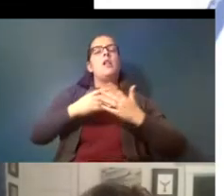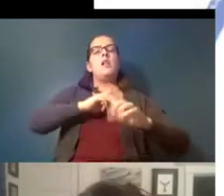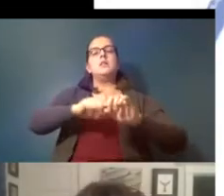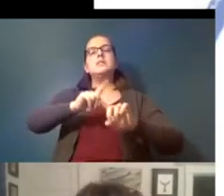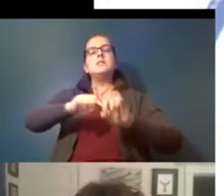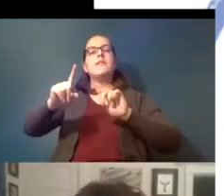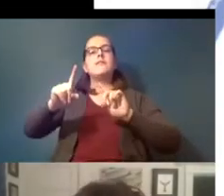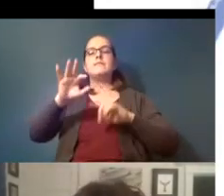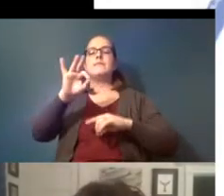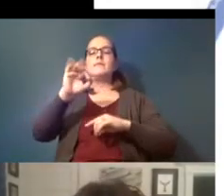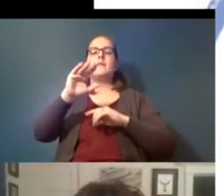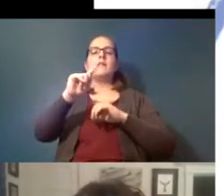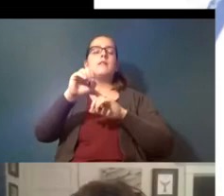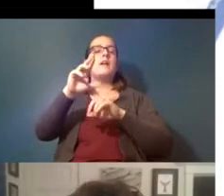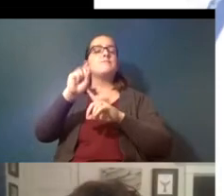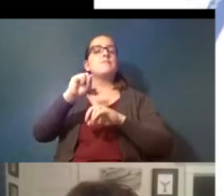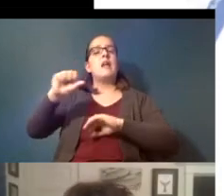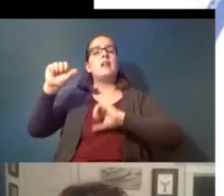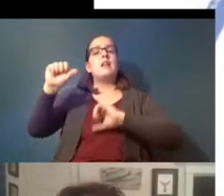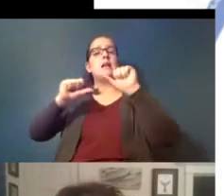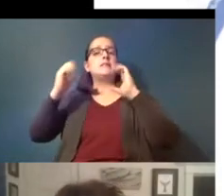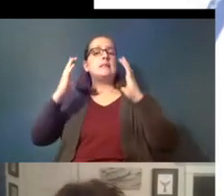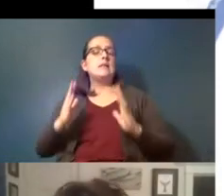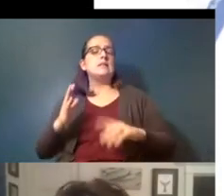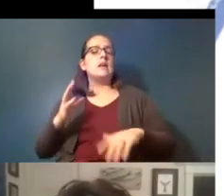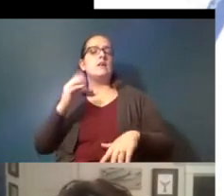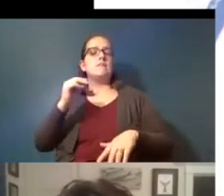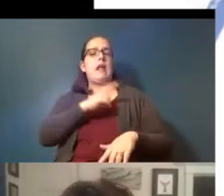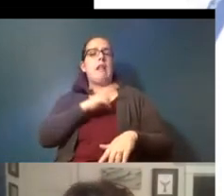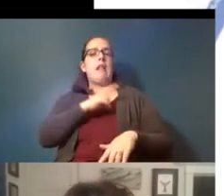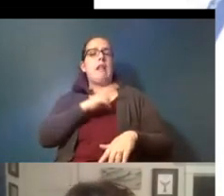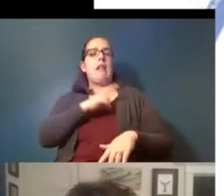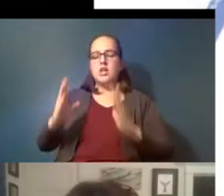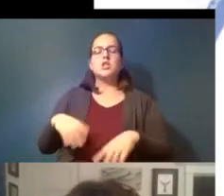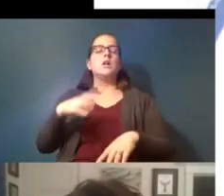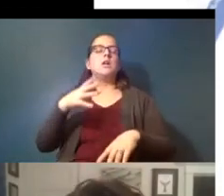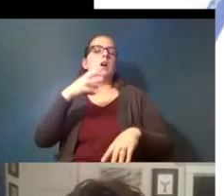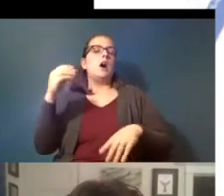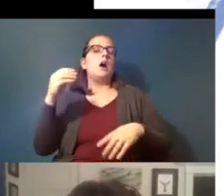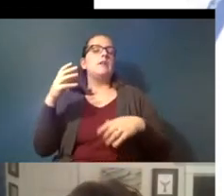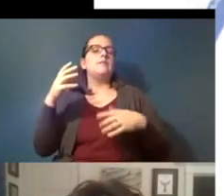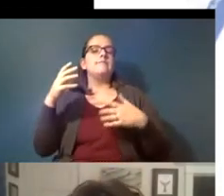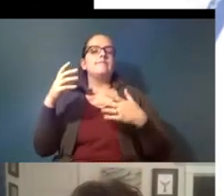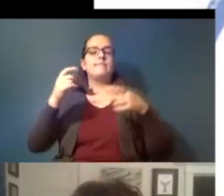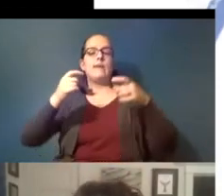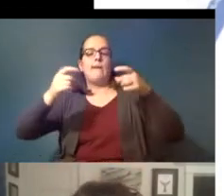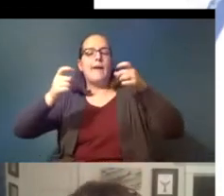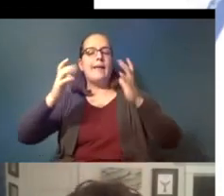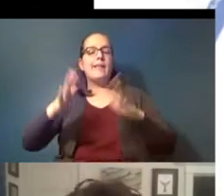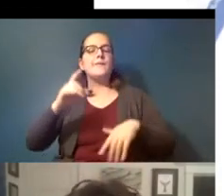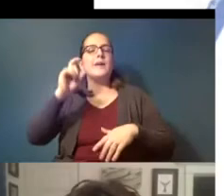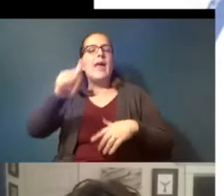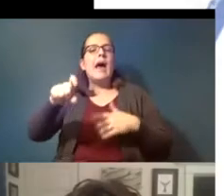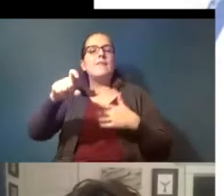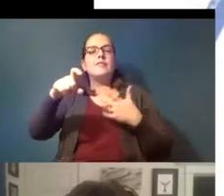factors that scientists and legislators and regulators have to think about when they're